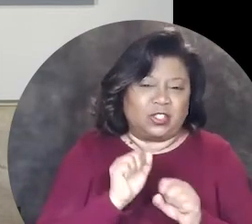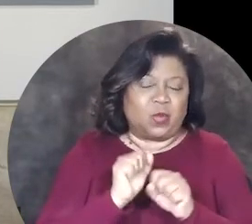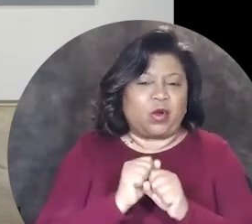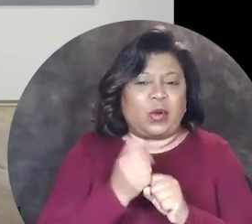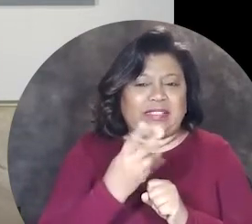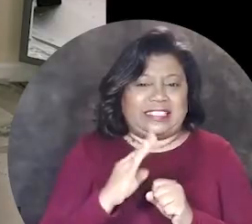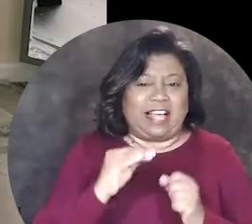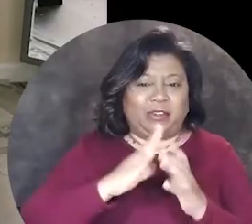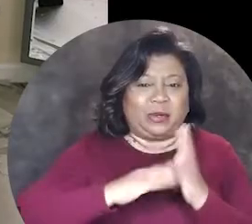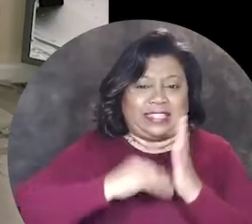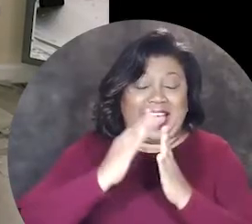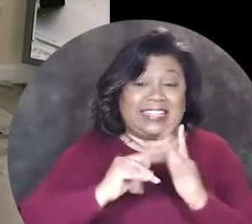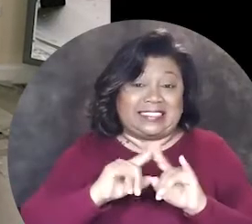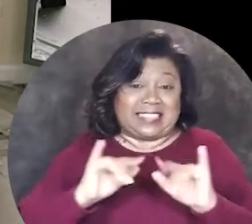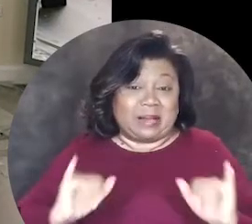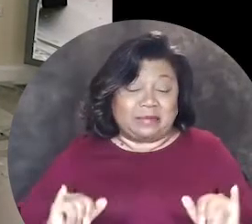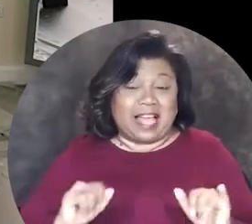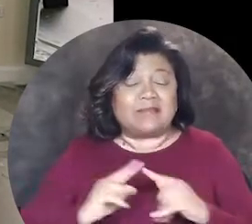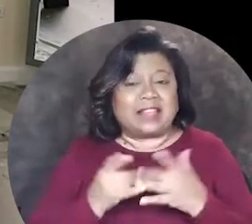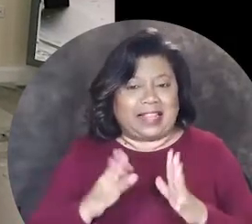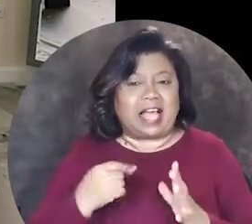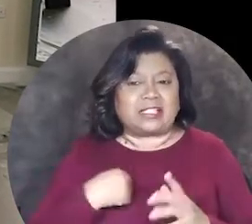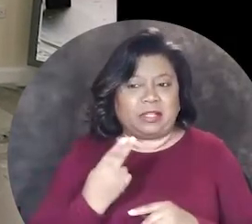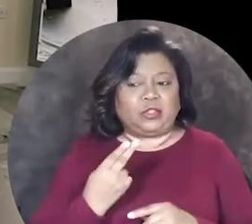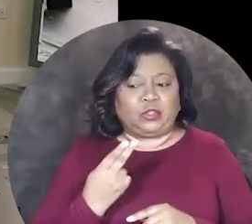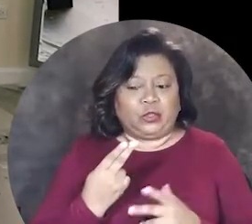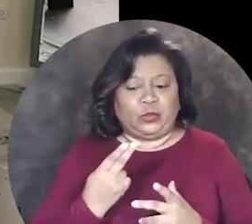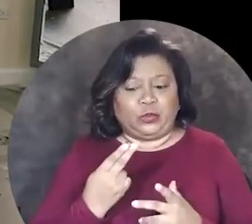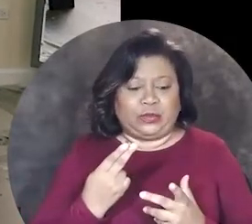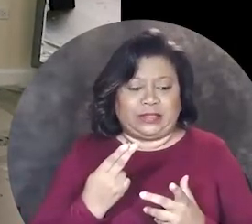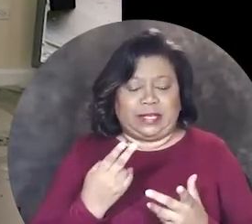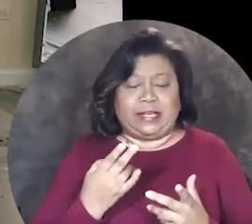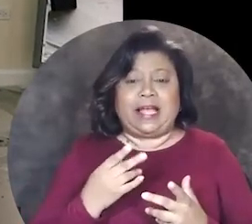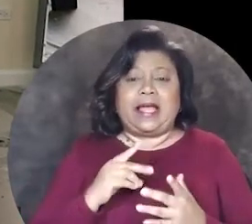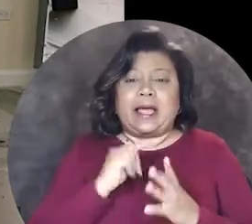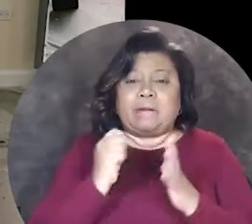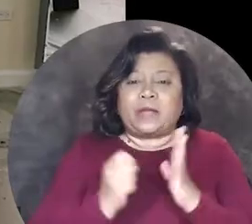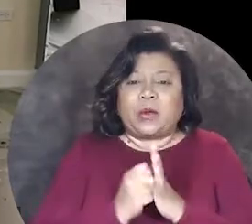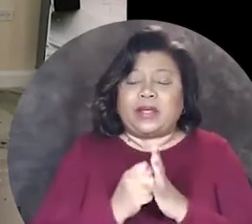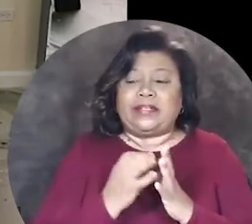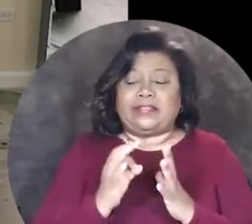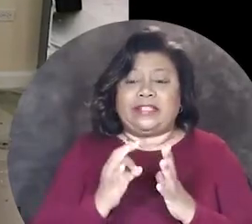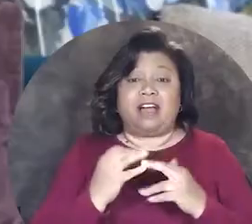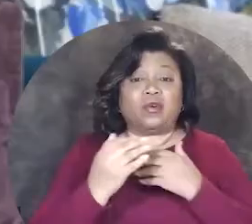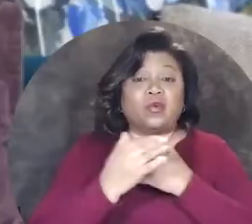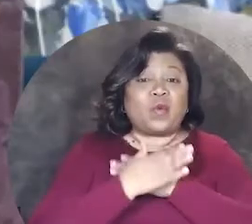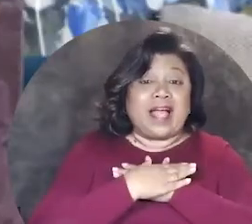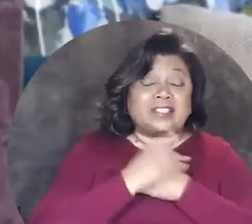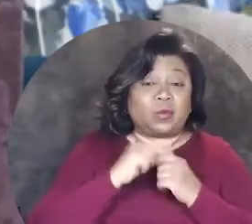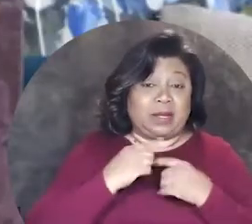I usually work on several canvases at the same time, this allows me to use periods of rest